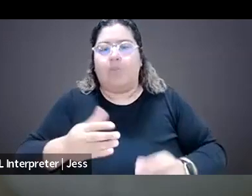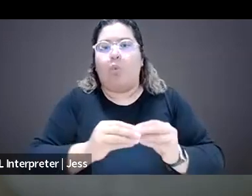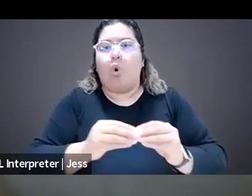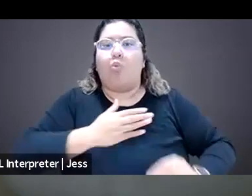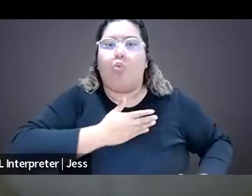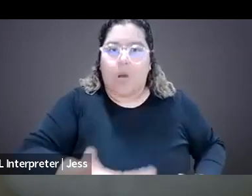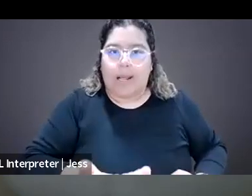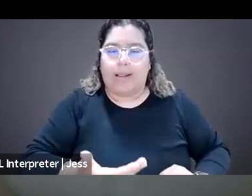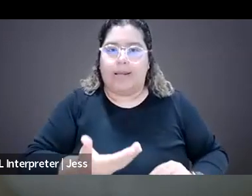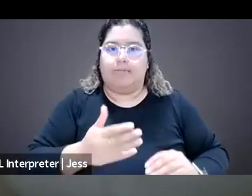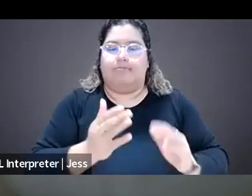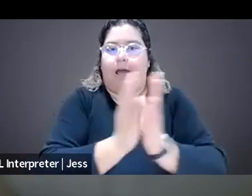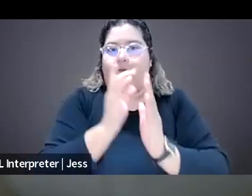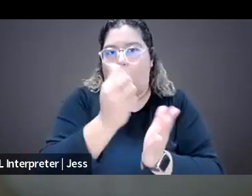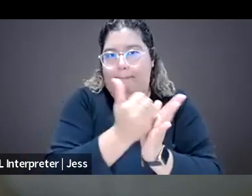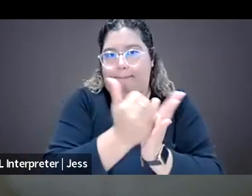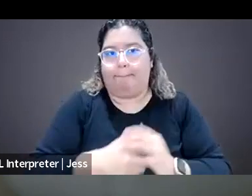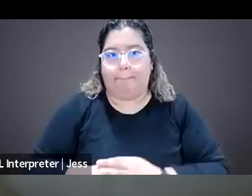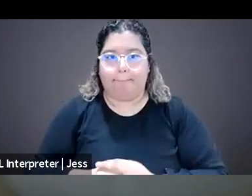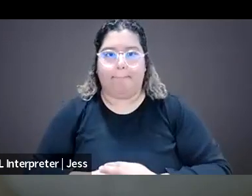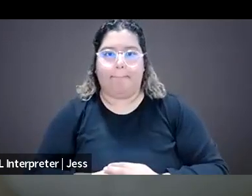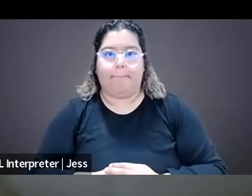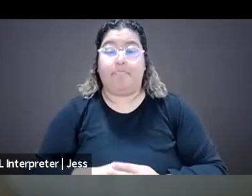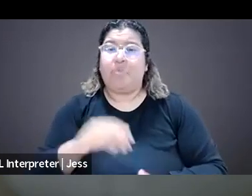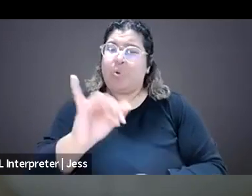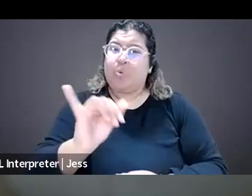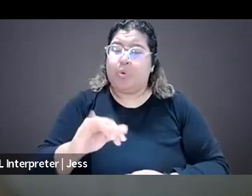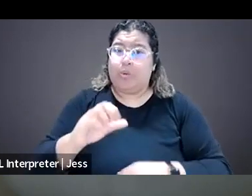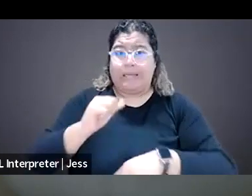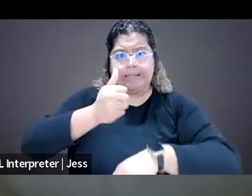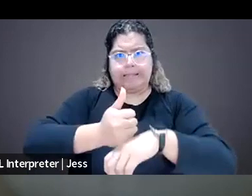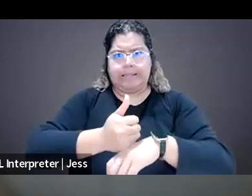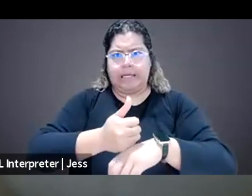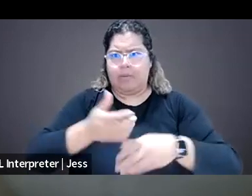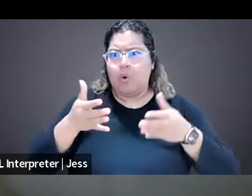an escalation channel for people and reporting mechanism for people so that for example,